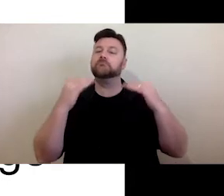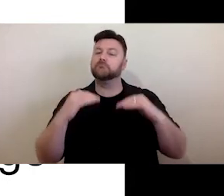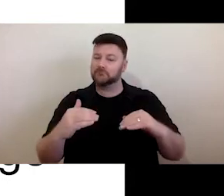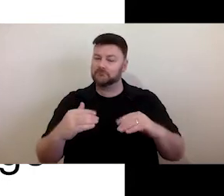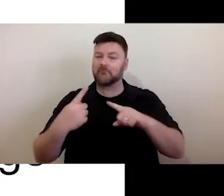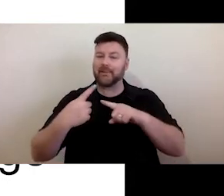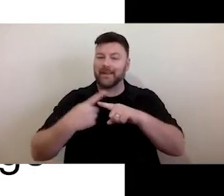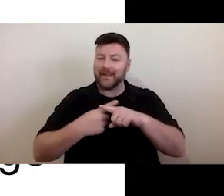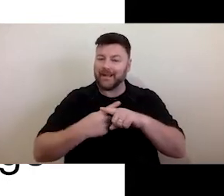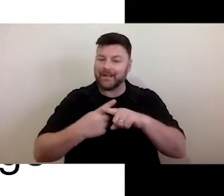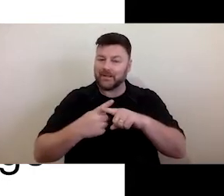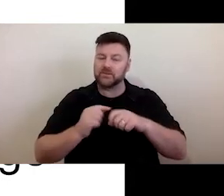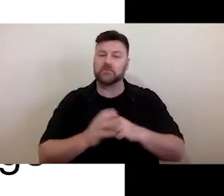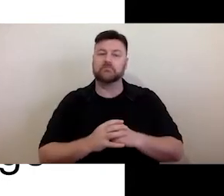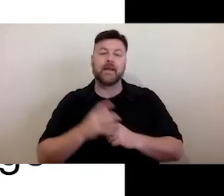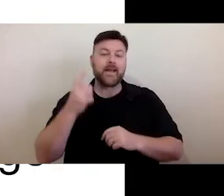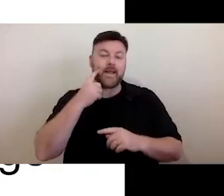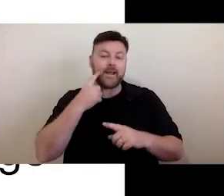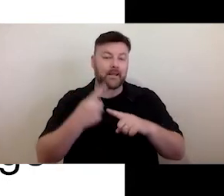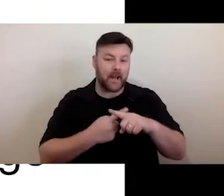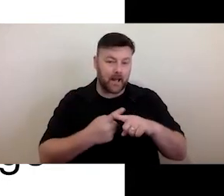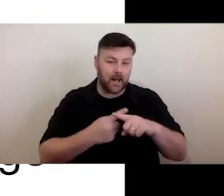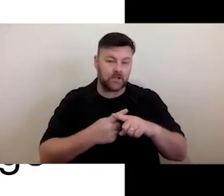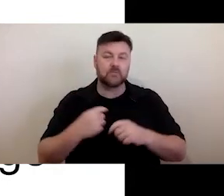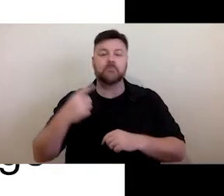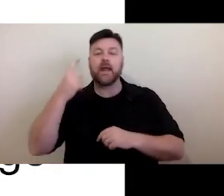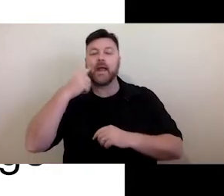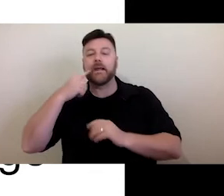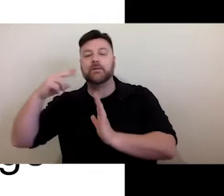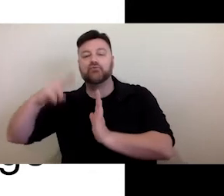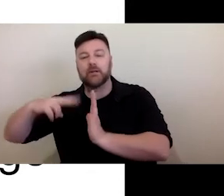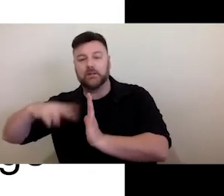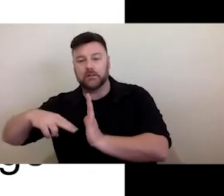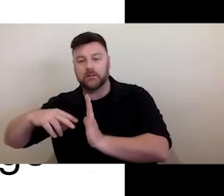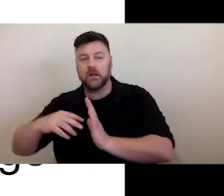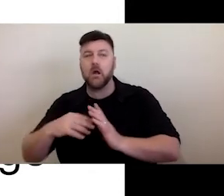and easyread documents, which have been around not too long, but have